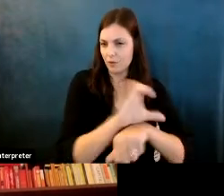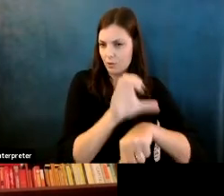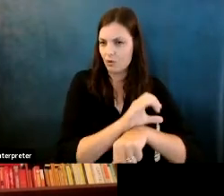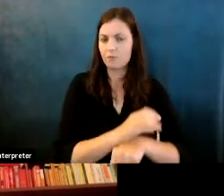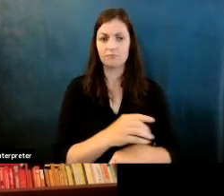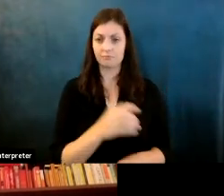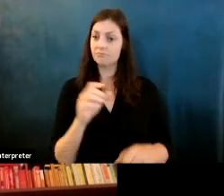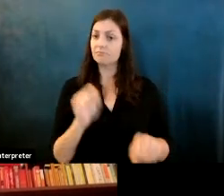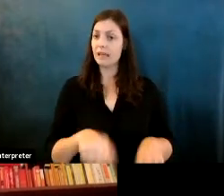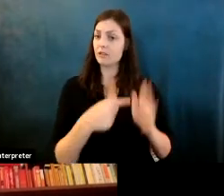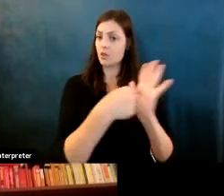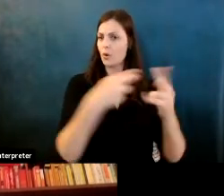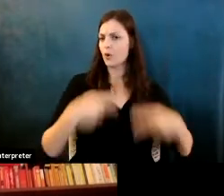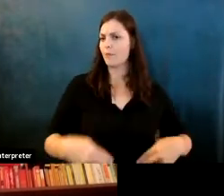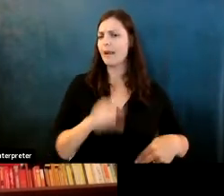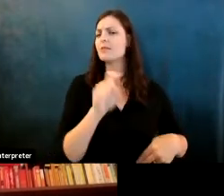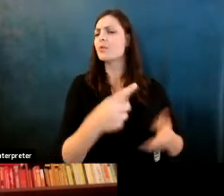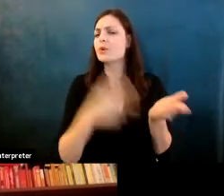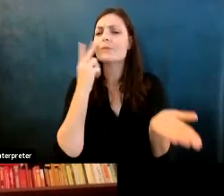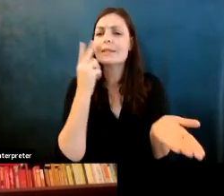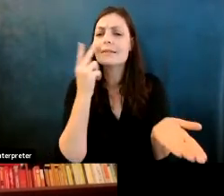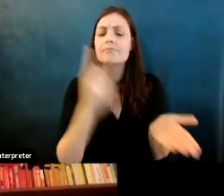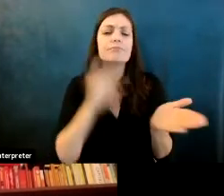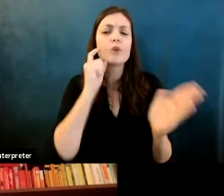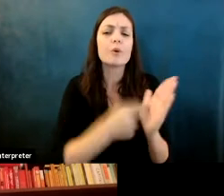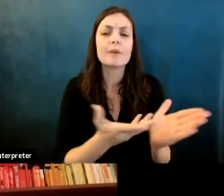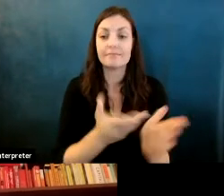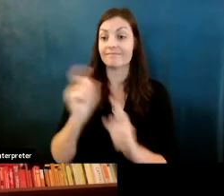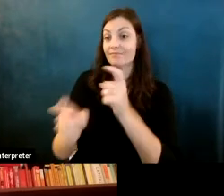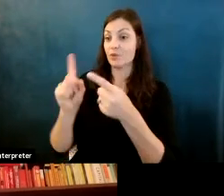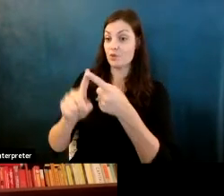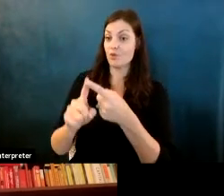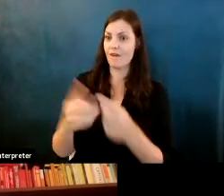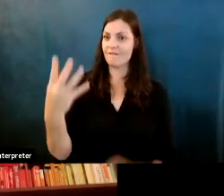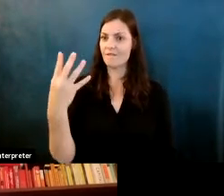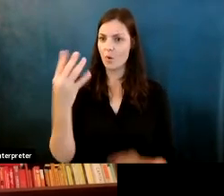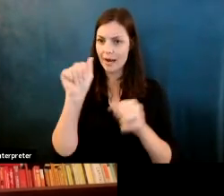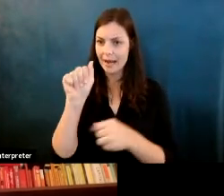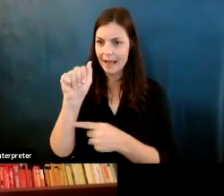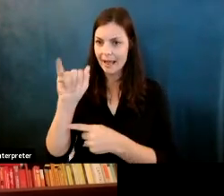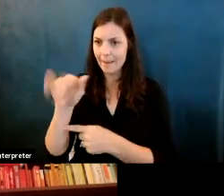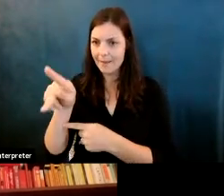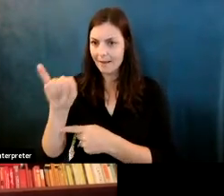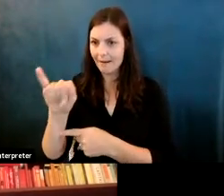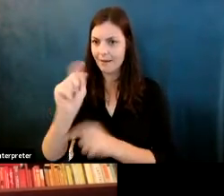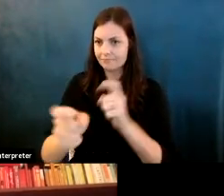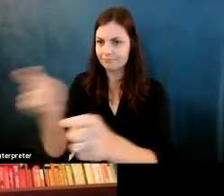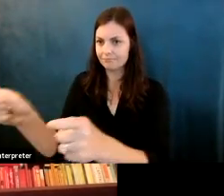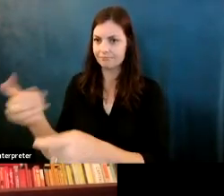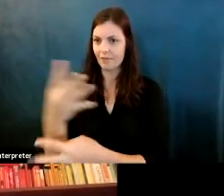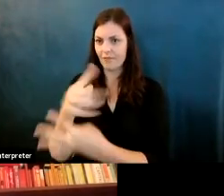Martin Wattenberg: What we did is, we chose for commercial vision api's and we gave them these inkblot images obviously not the things they were trained.